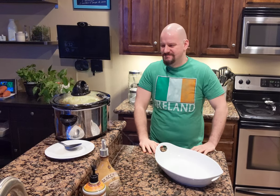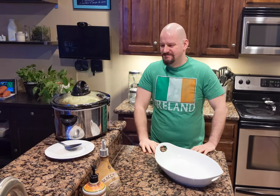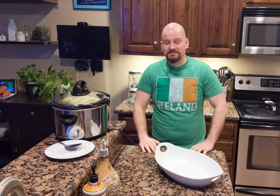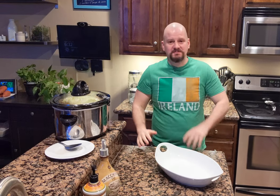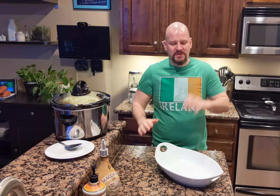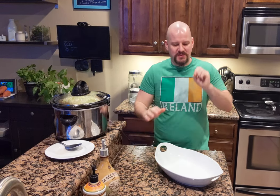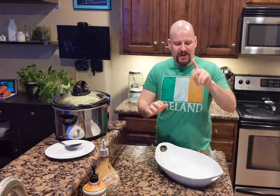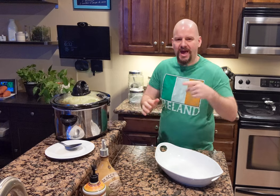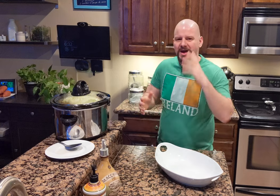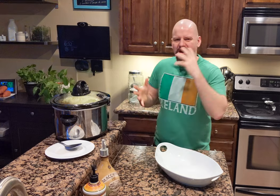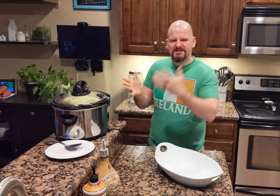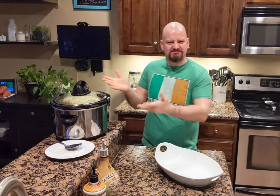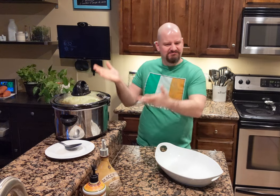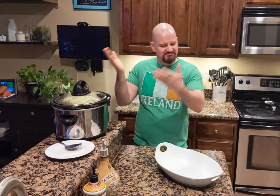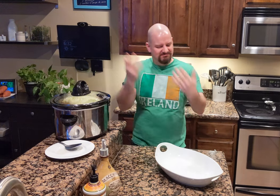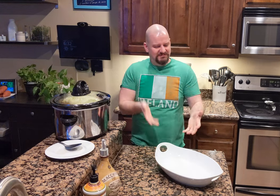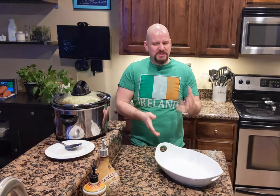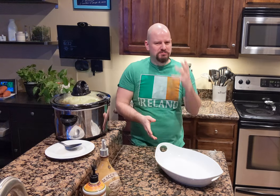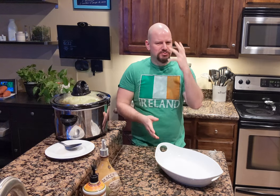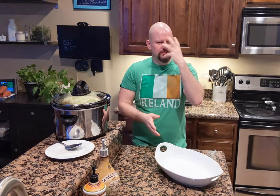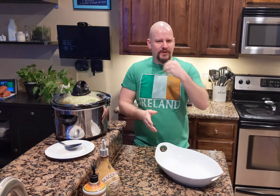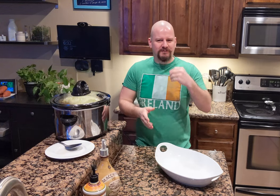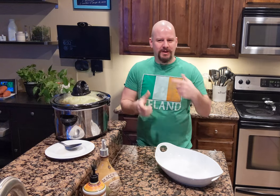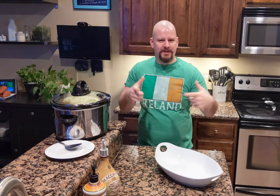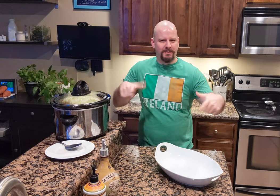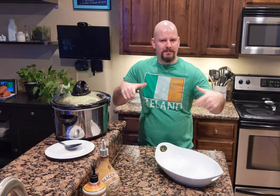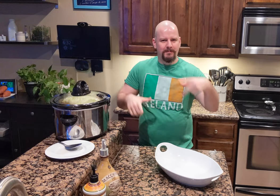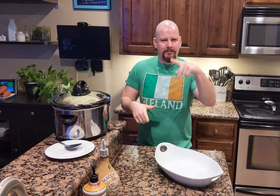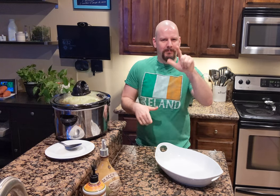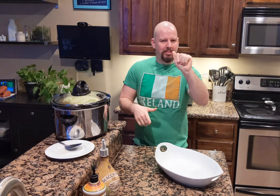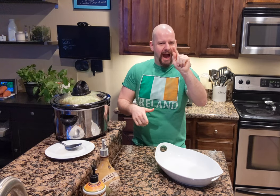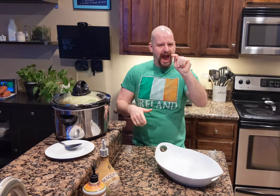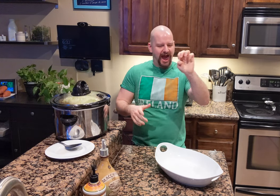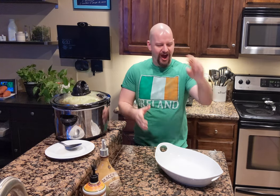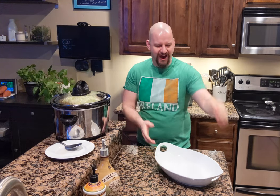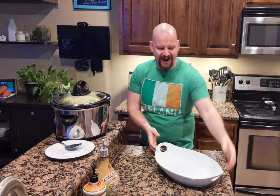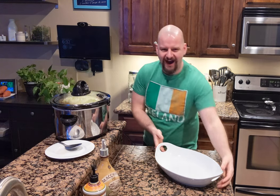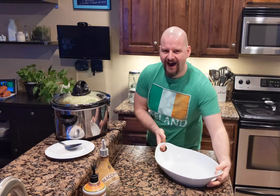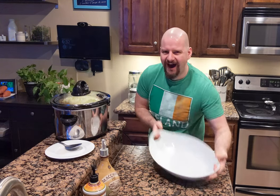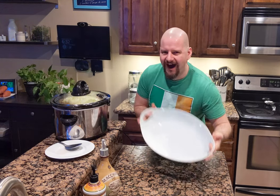Let's transfer them to this beautiful platter.